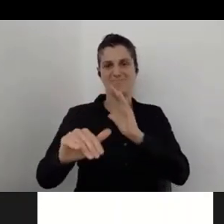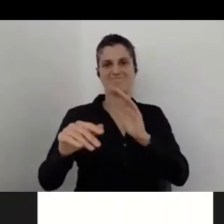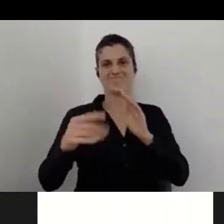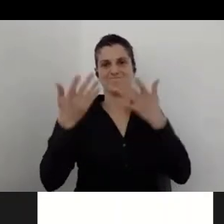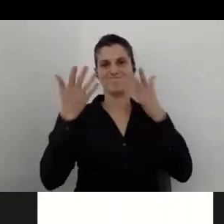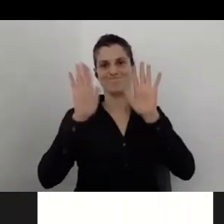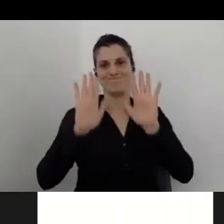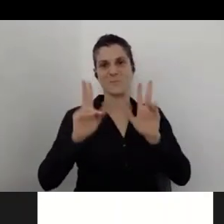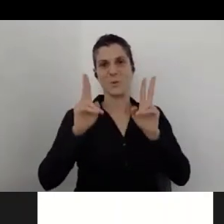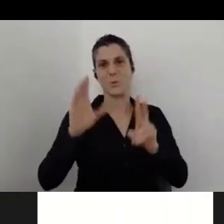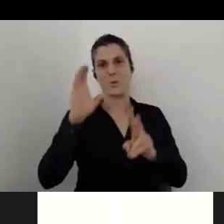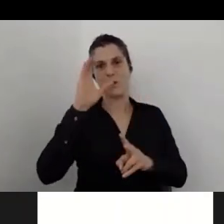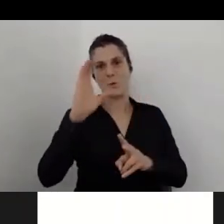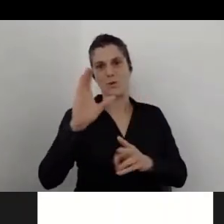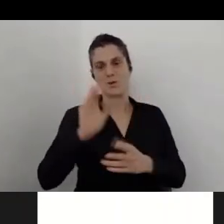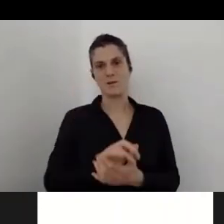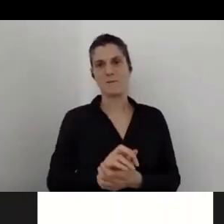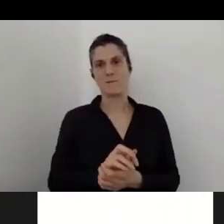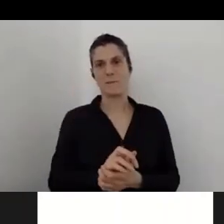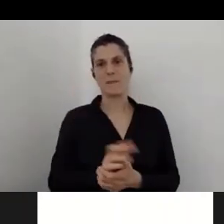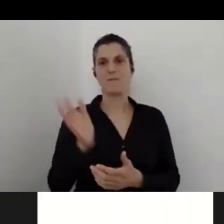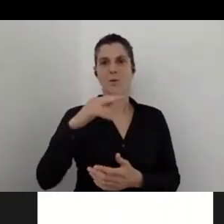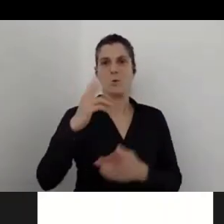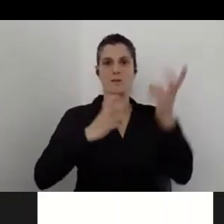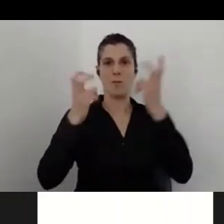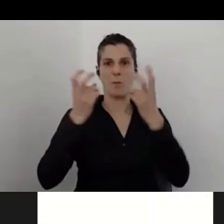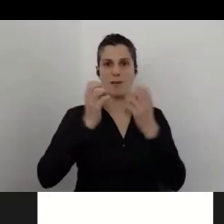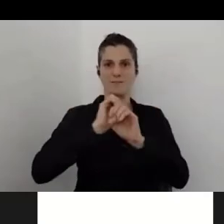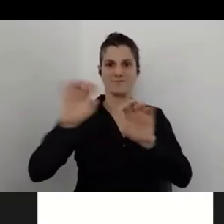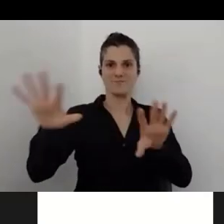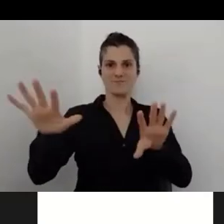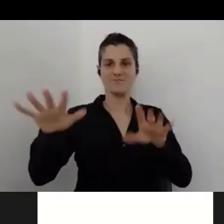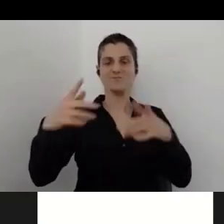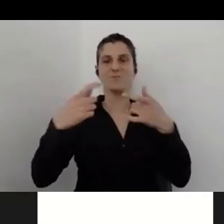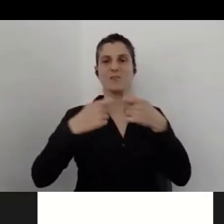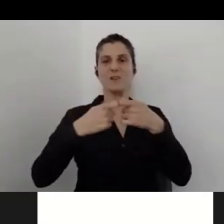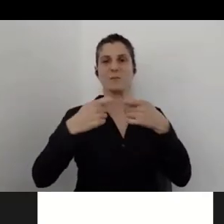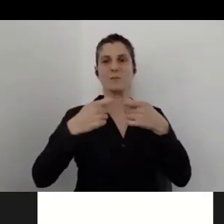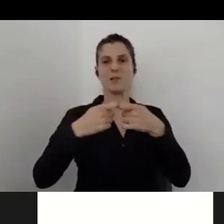it, along with the other information regarding this webinar.